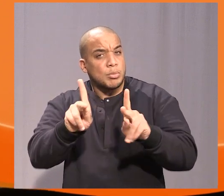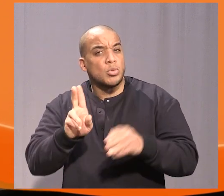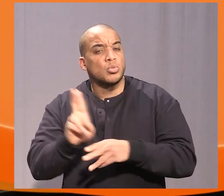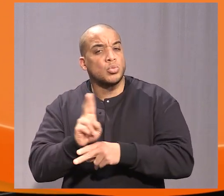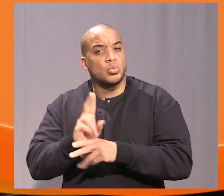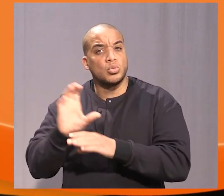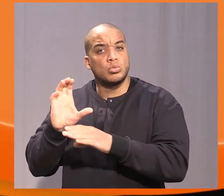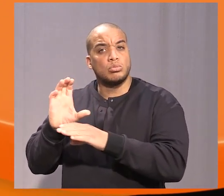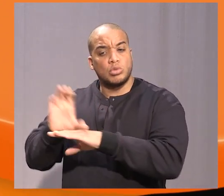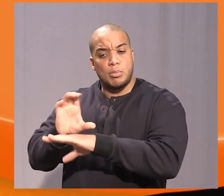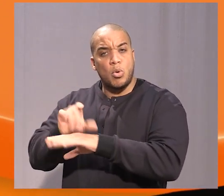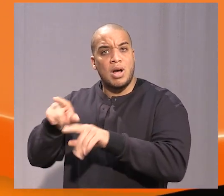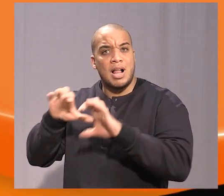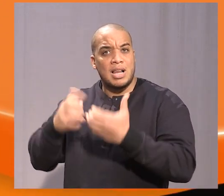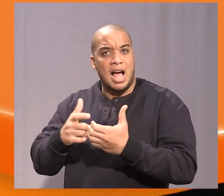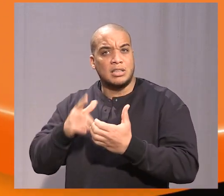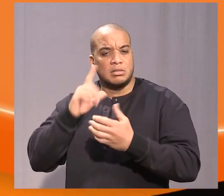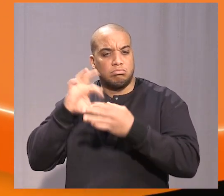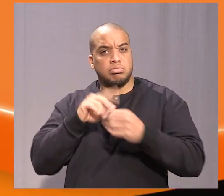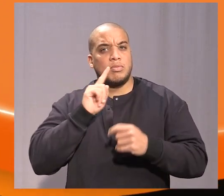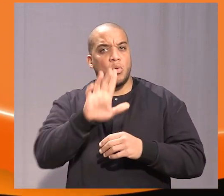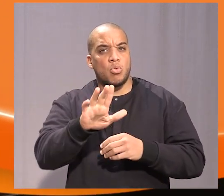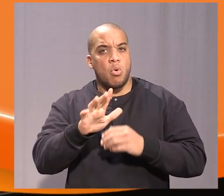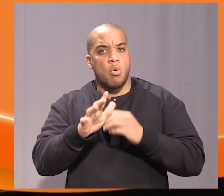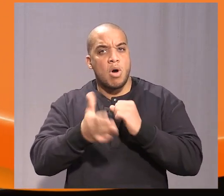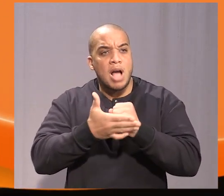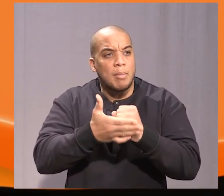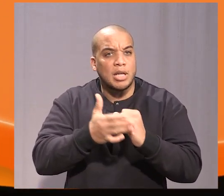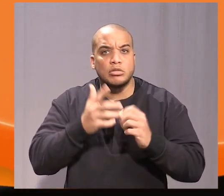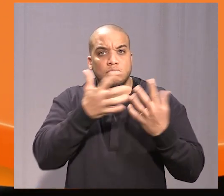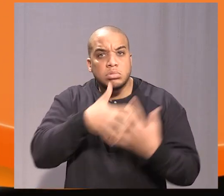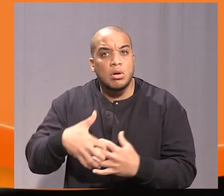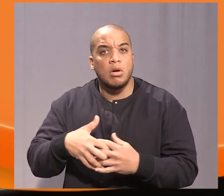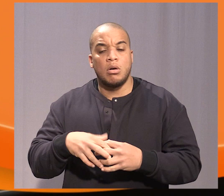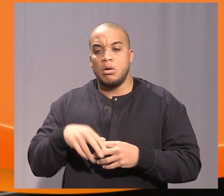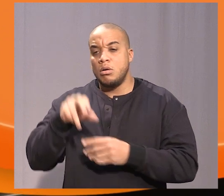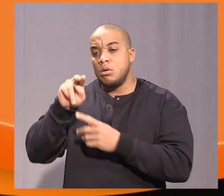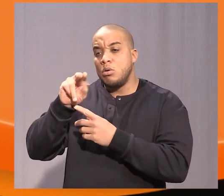to apply your accommodations, such as note-taking, recording,